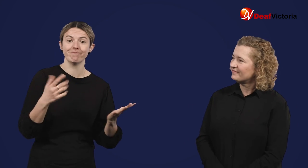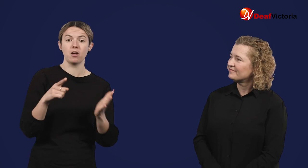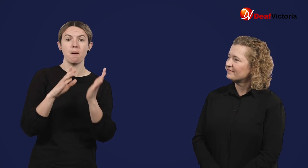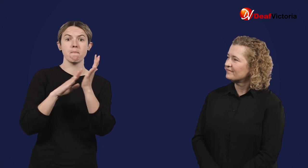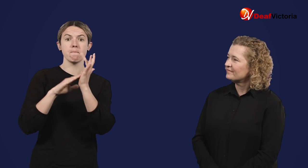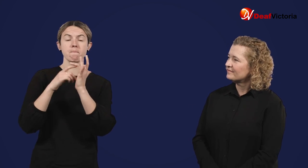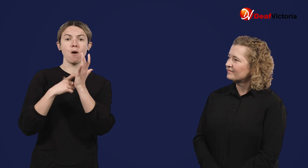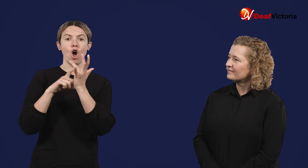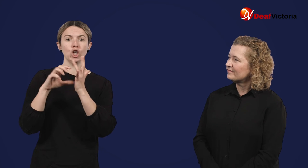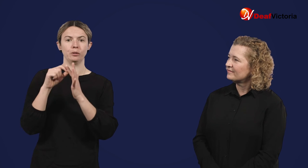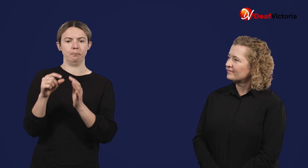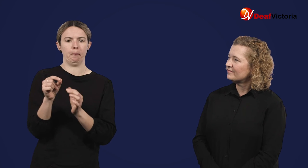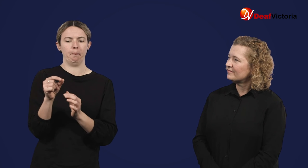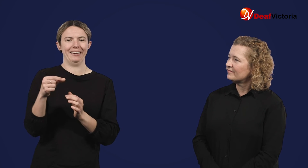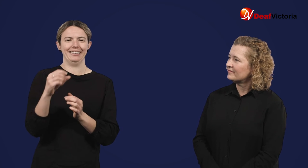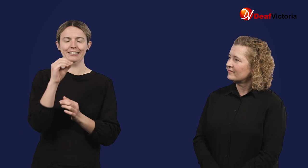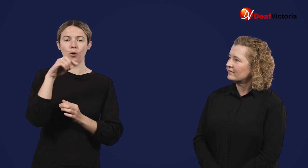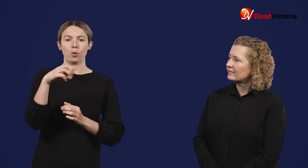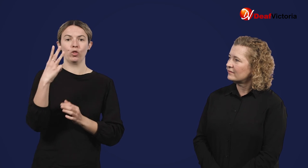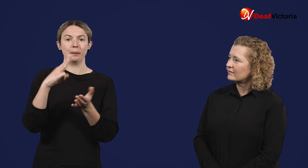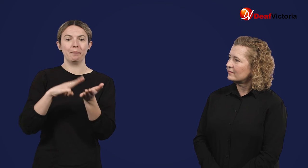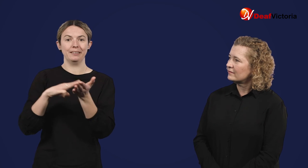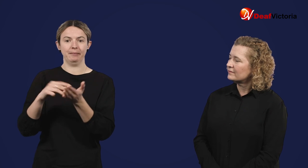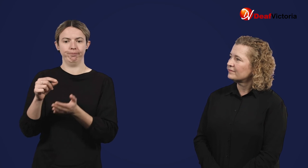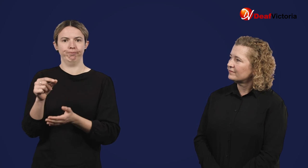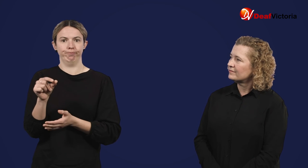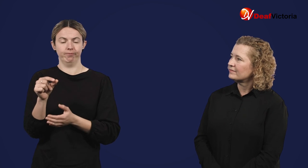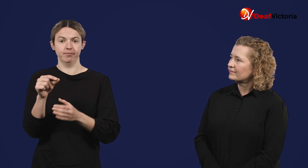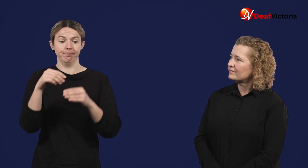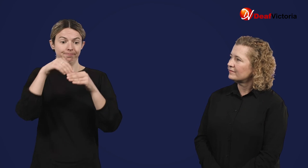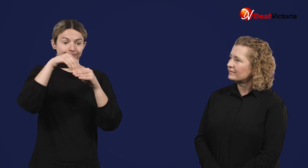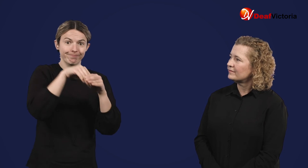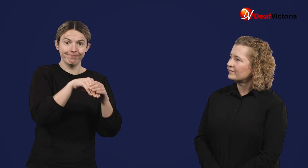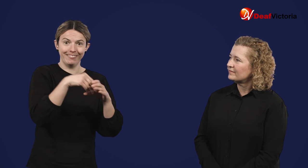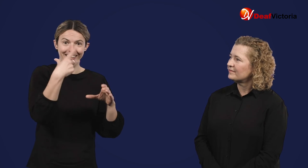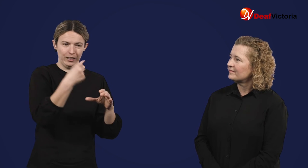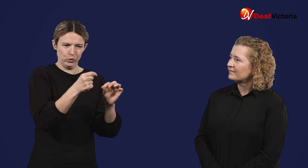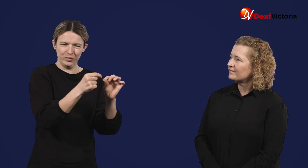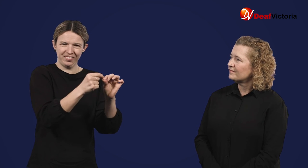The microchips would need to be smaller than 0.3mm to fit in the syringe,